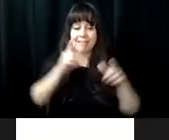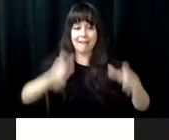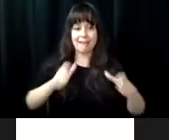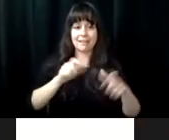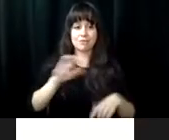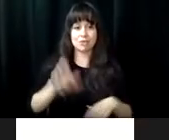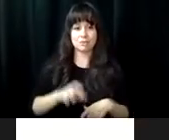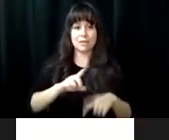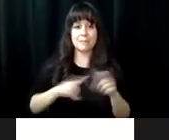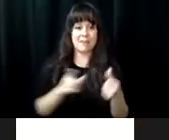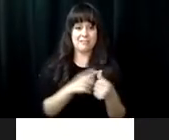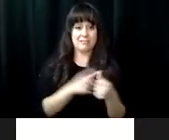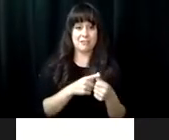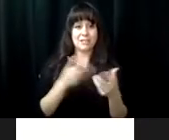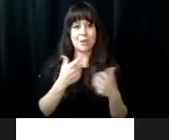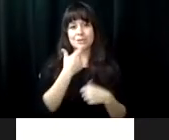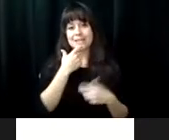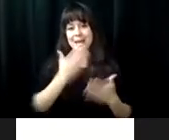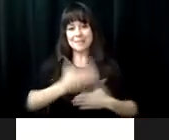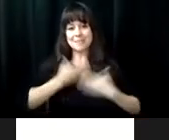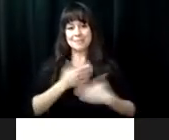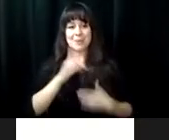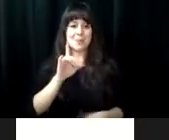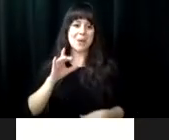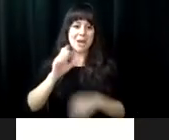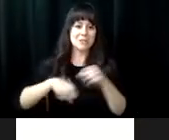VRCBVI this is sheep with beyond boundaries I'm here at shields lake